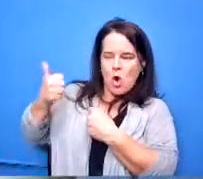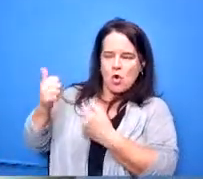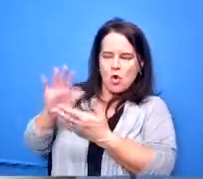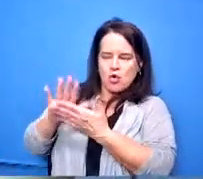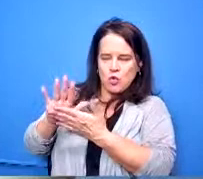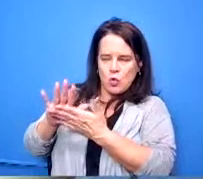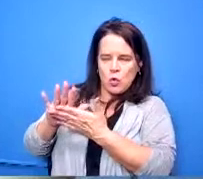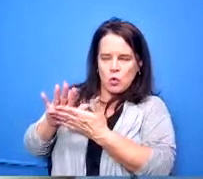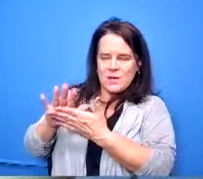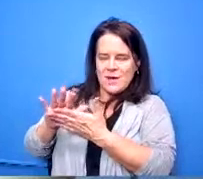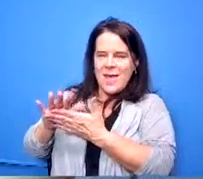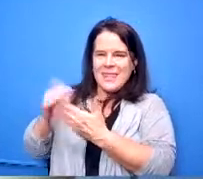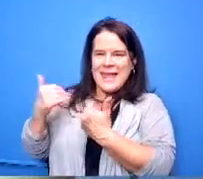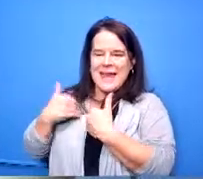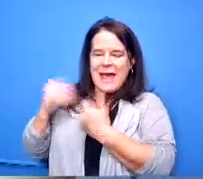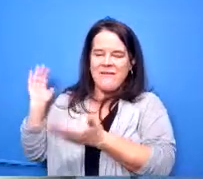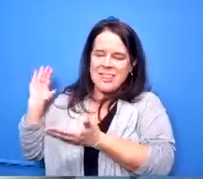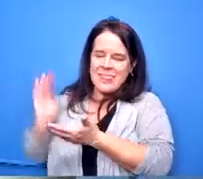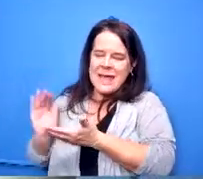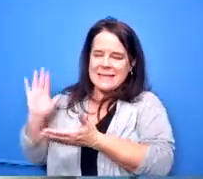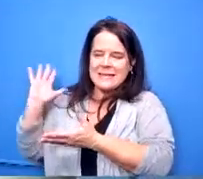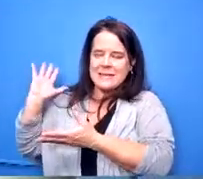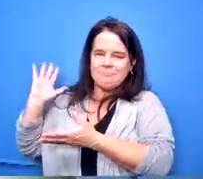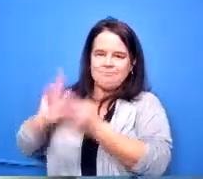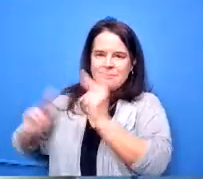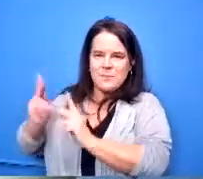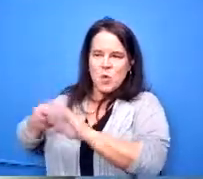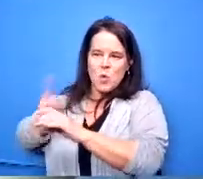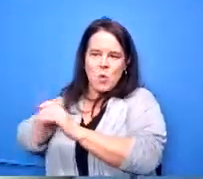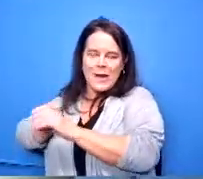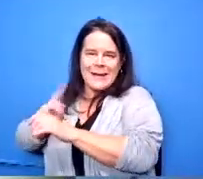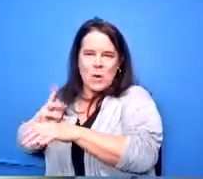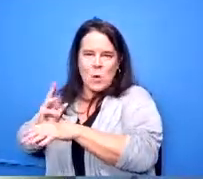to try to just see some of those strategies that are being in place in those cultures